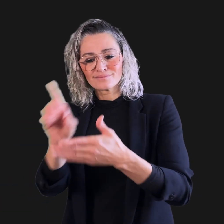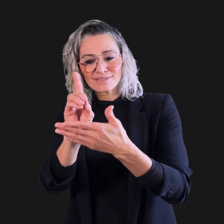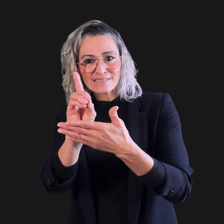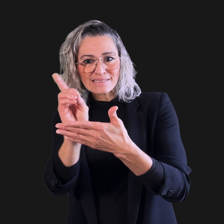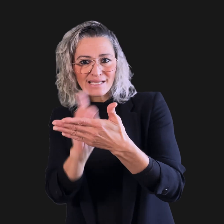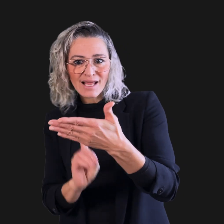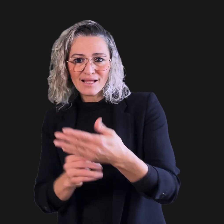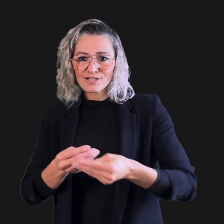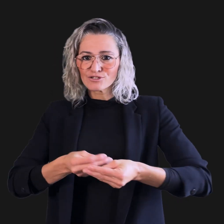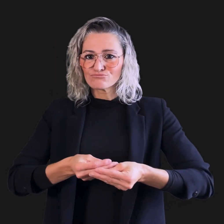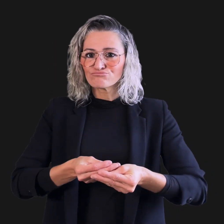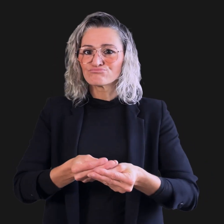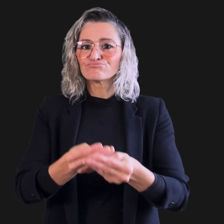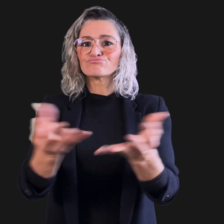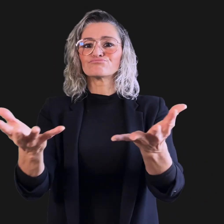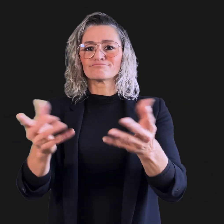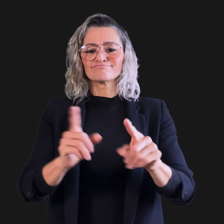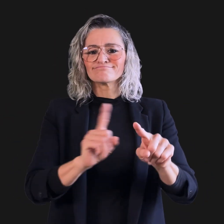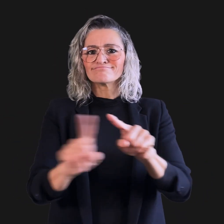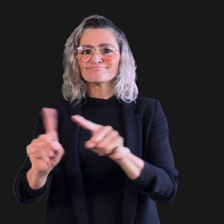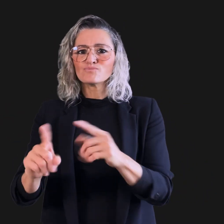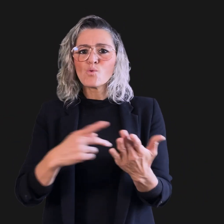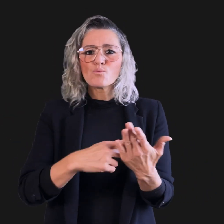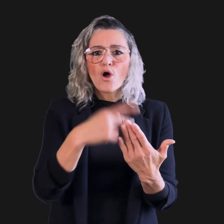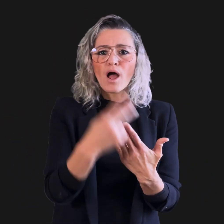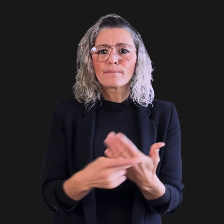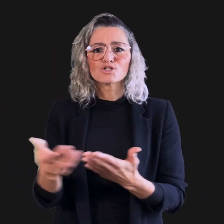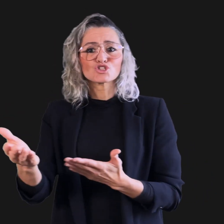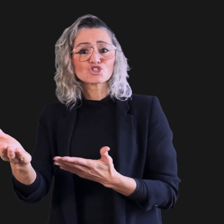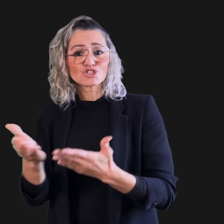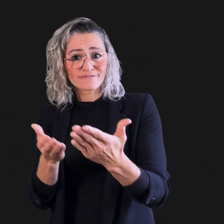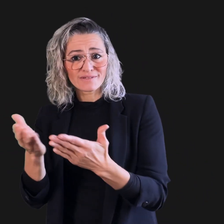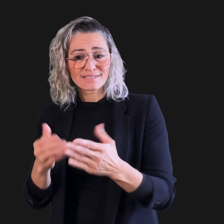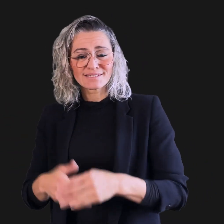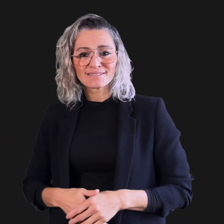Design and delivery of programs and services